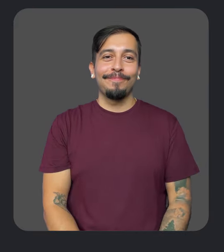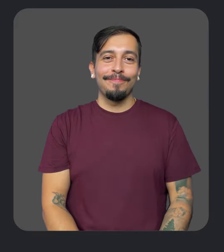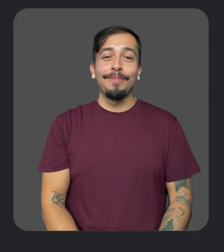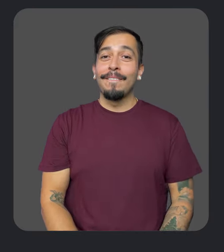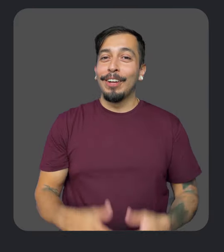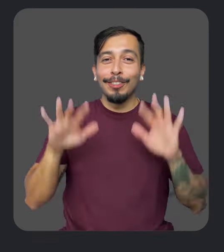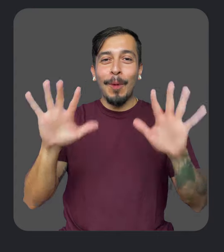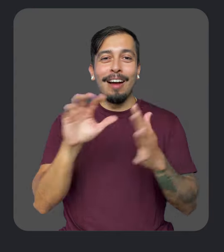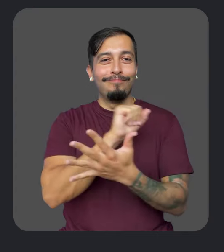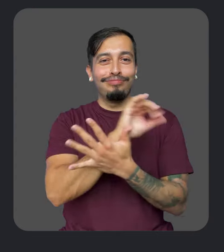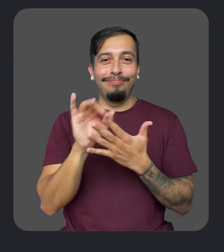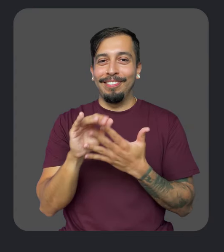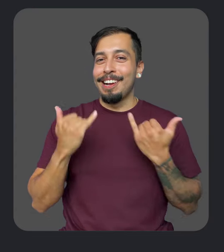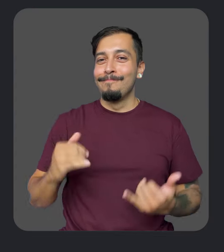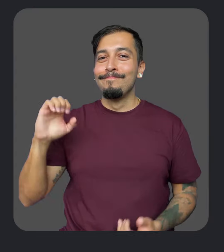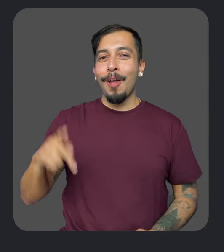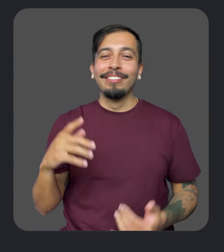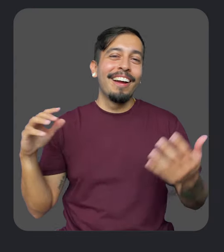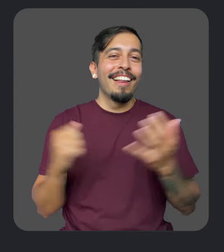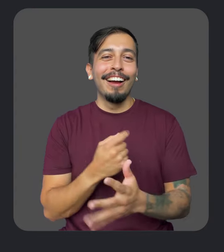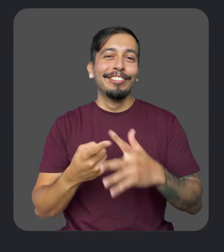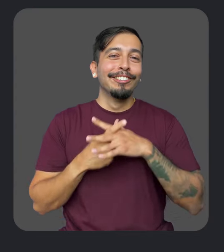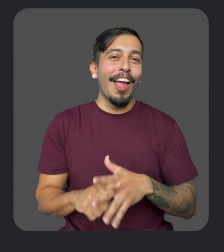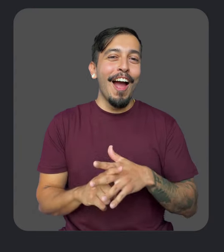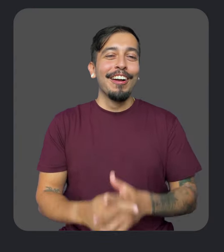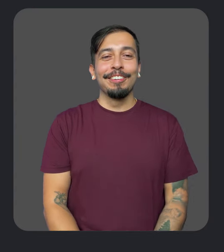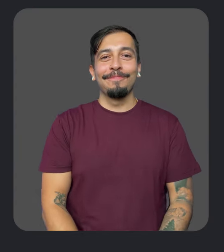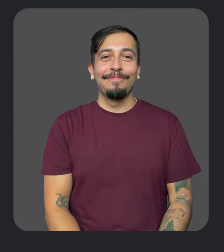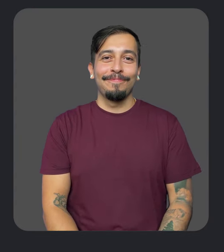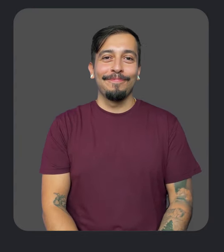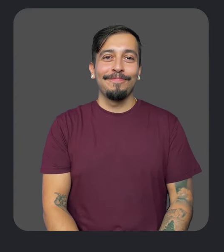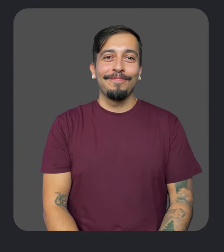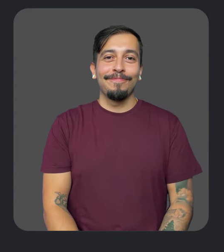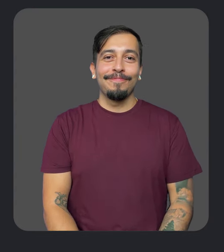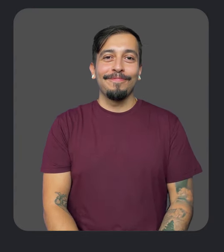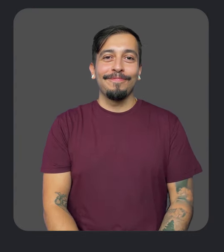We've got a lot of great things to tell you about in this episode, so let's get started.